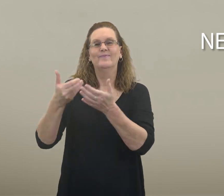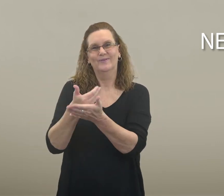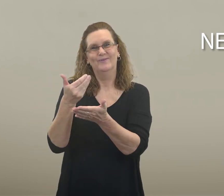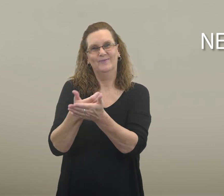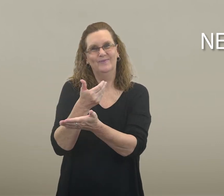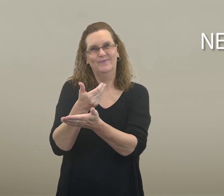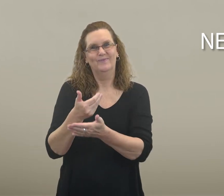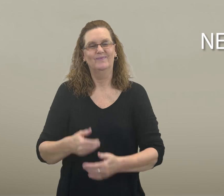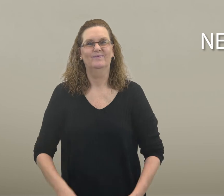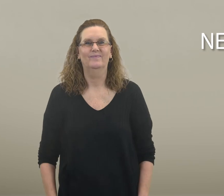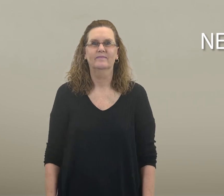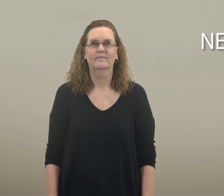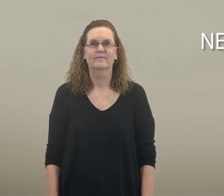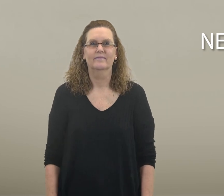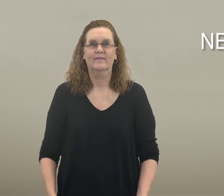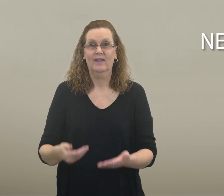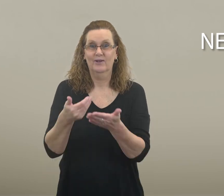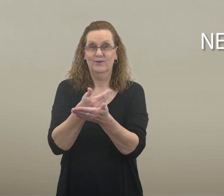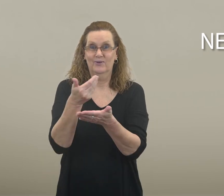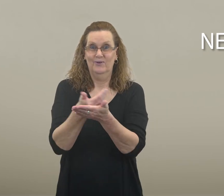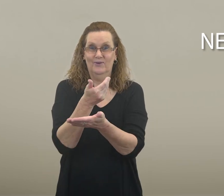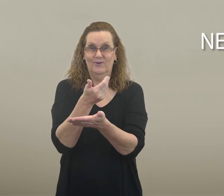The car is new. new